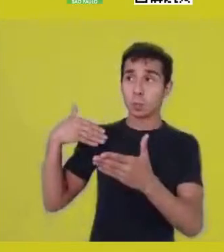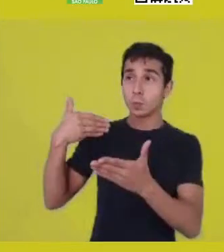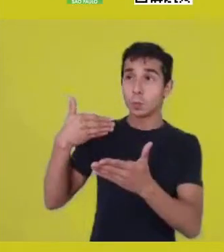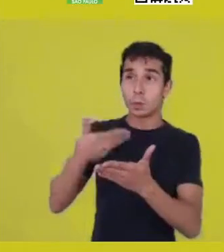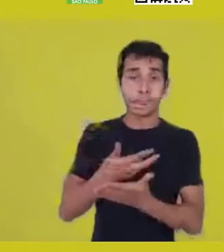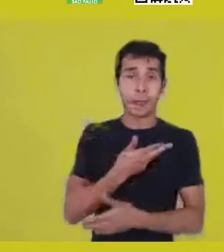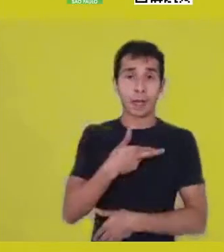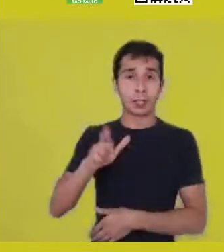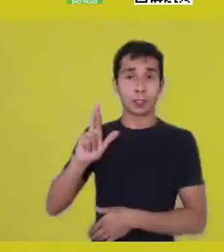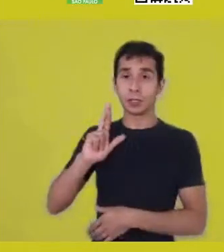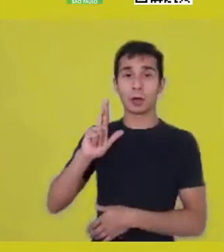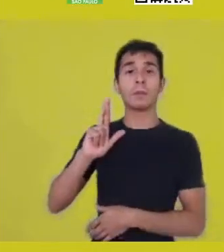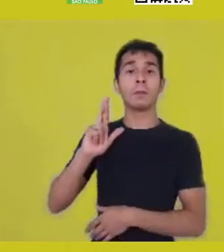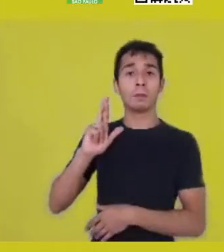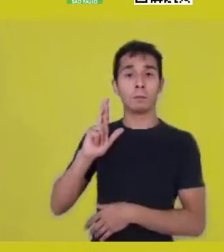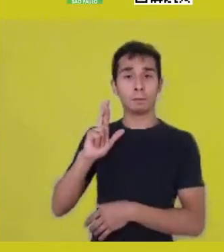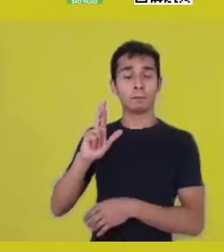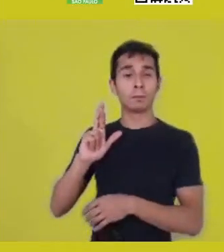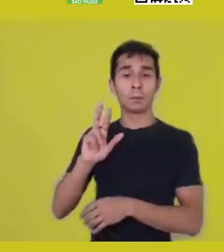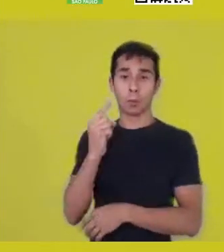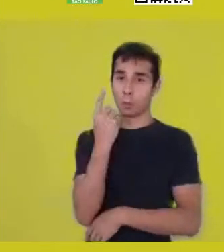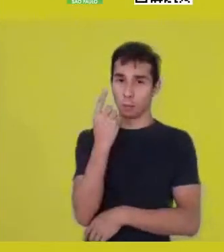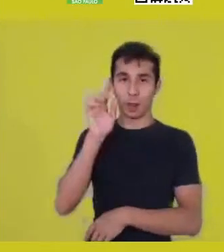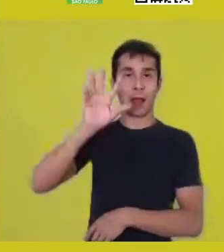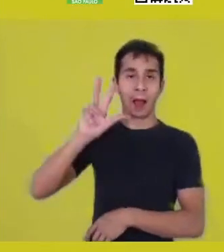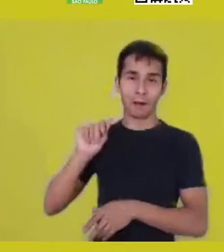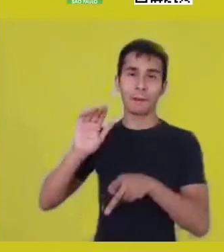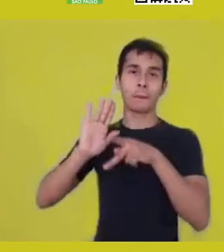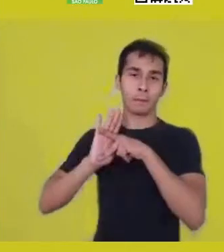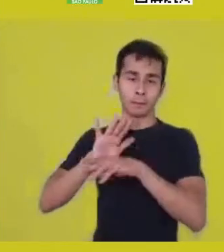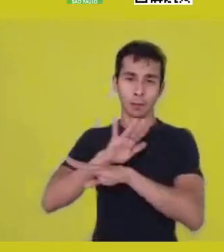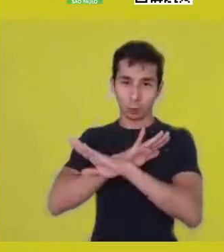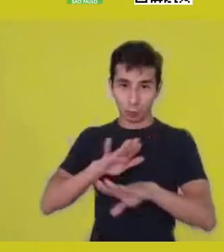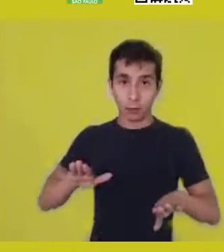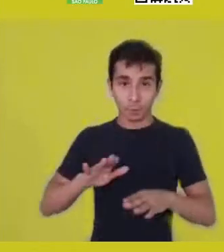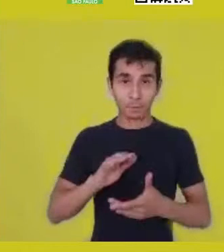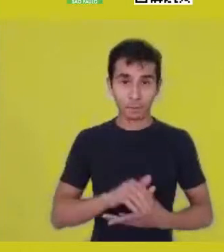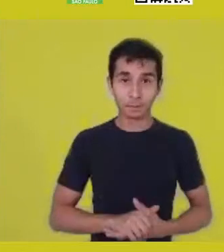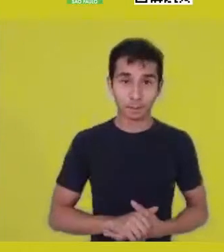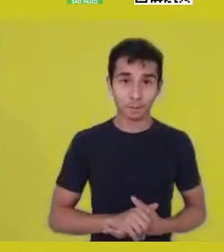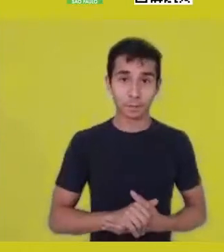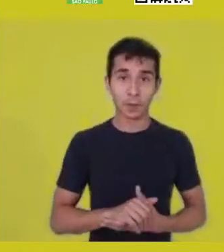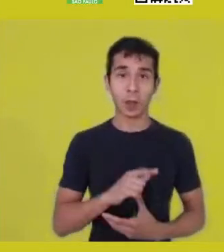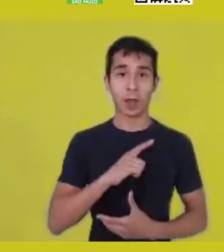And I remembered that when the baba is performing any kind of ritual,